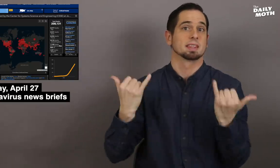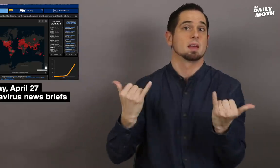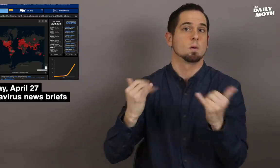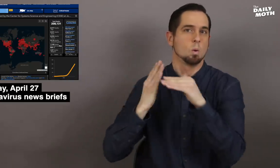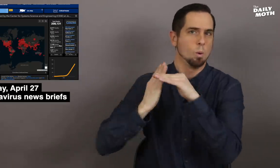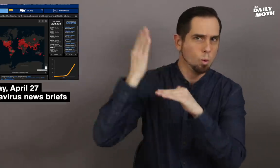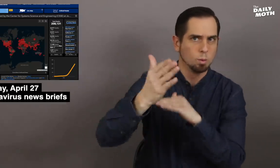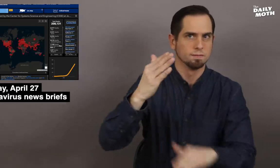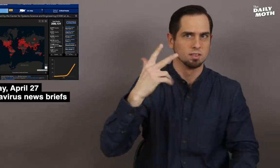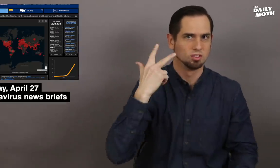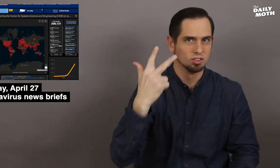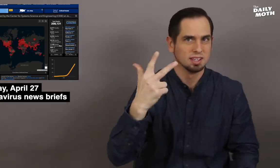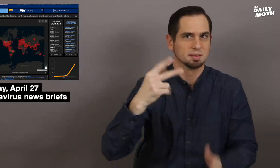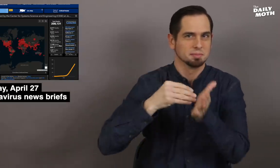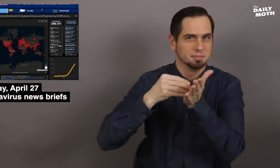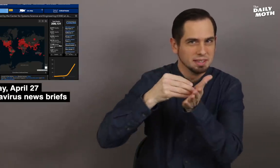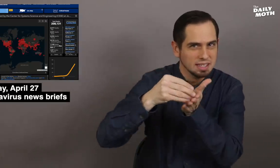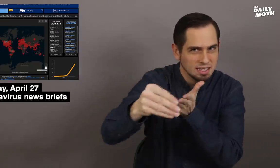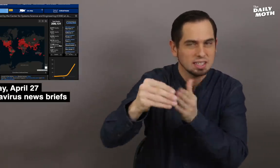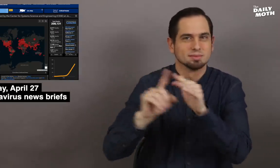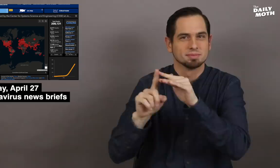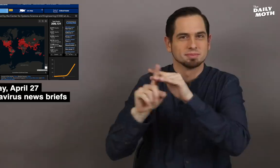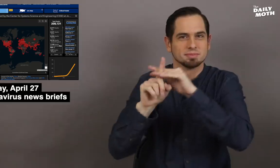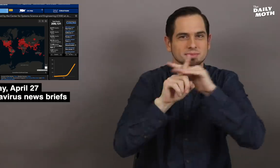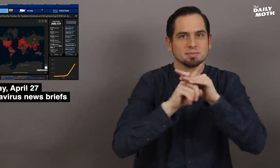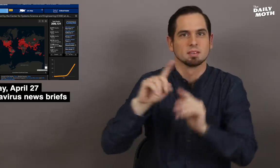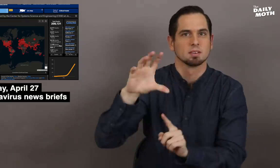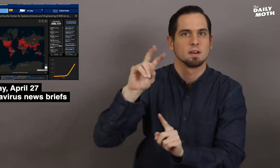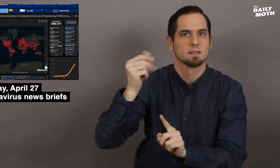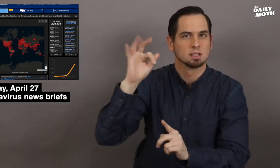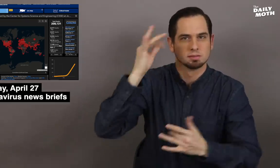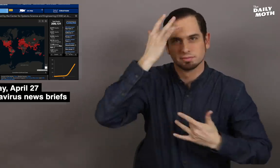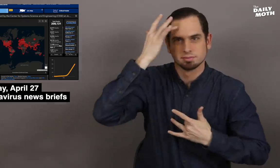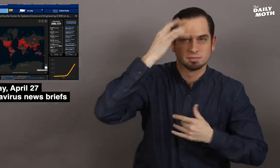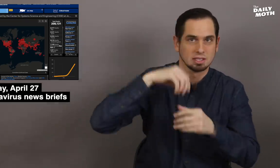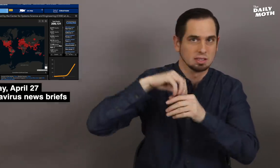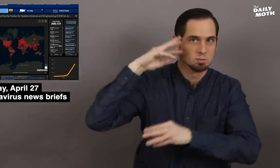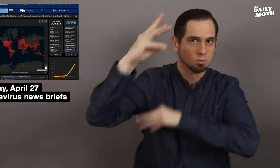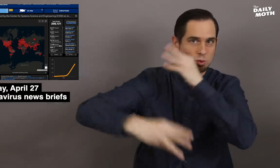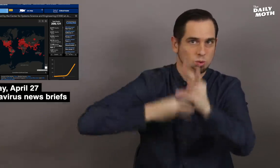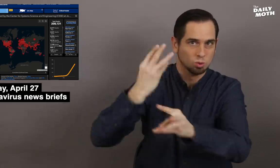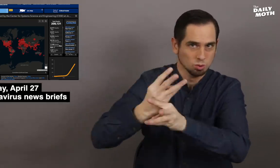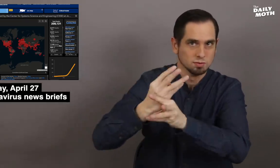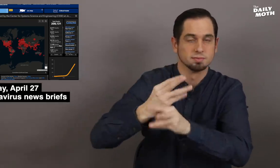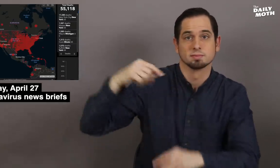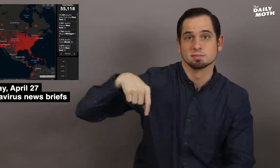There are now over 3 million cases of COVID-19 in the world.